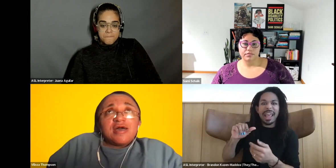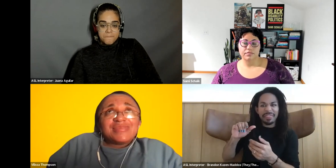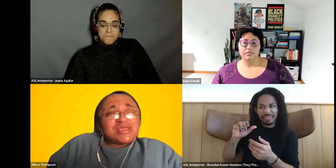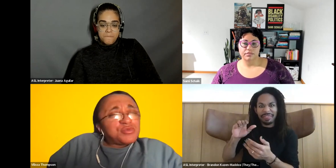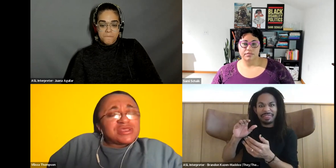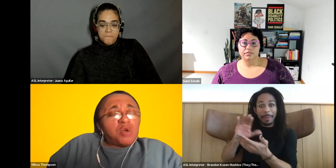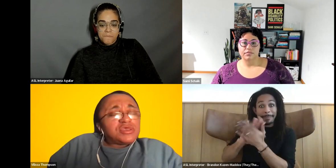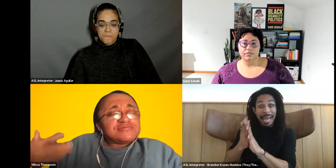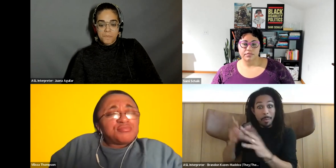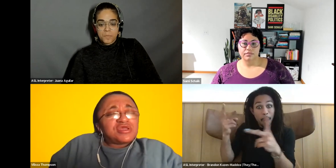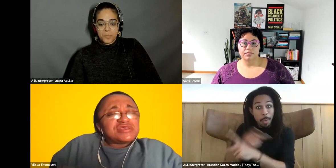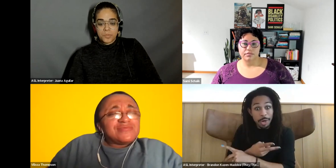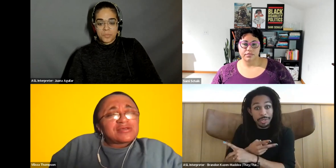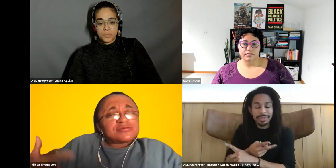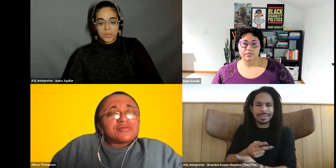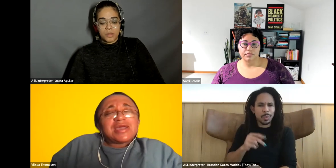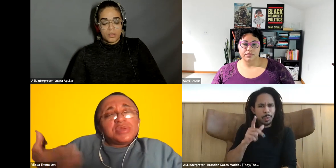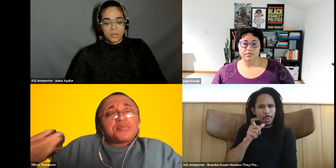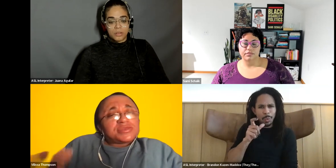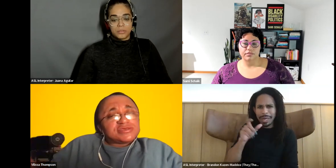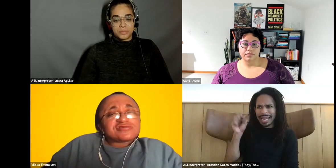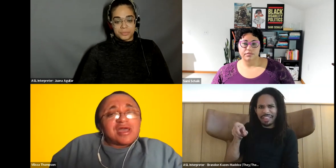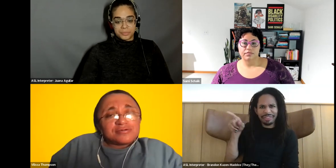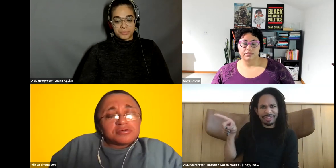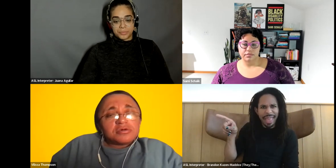Vilissa Thompson: I think it's what it always brings back to. How can we break this cycle?